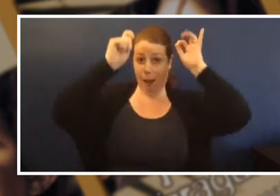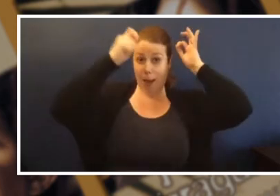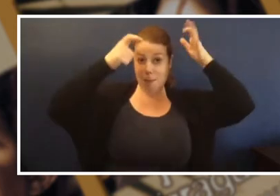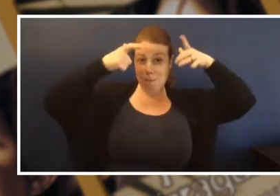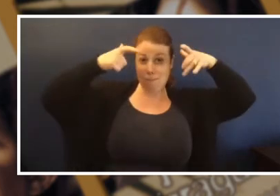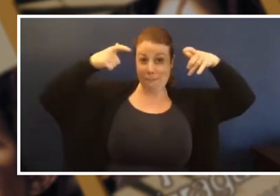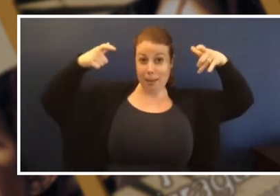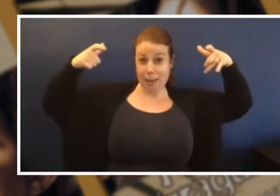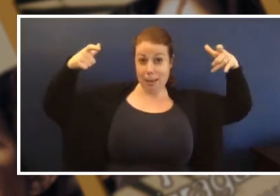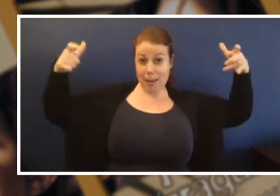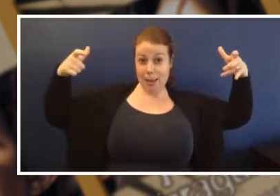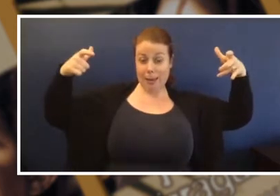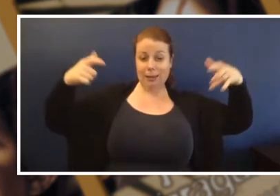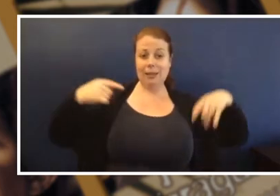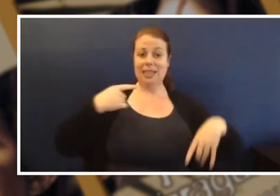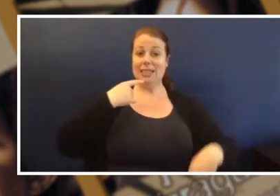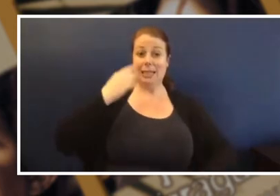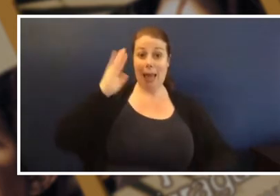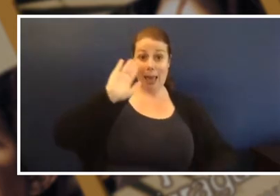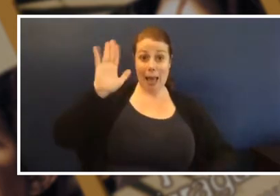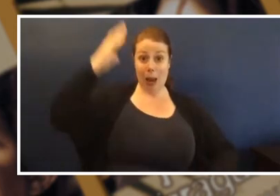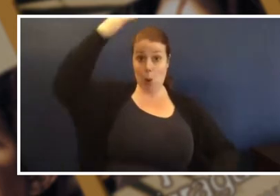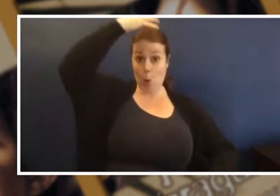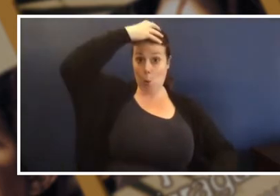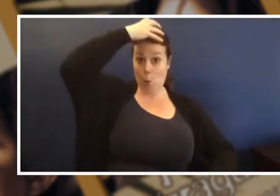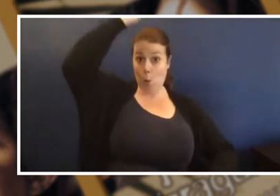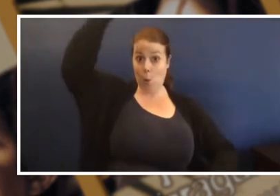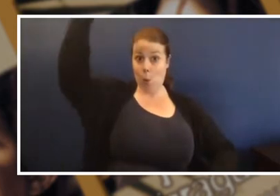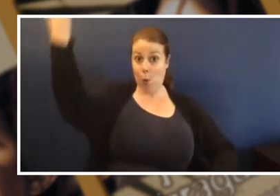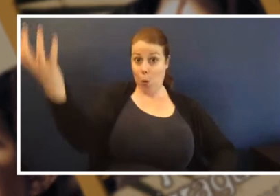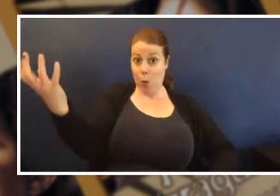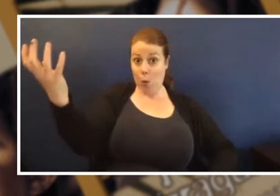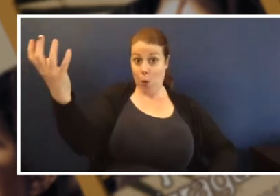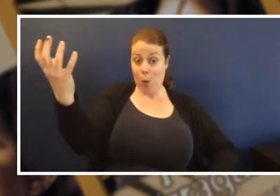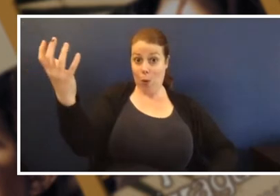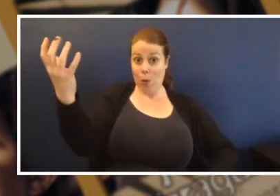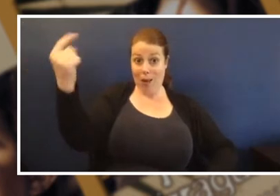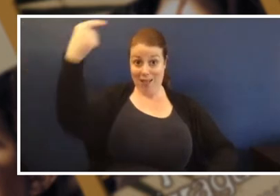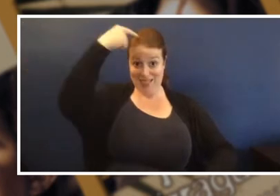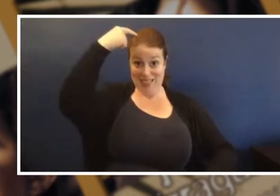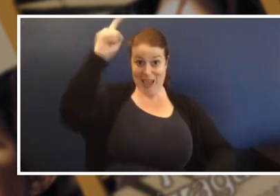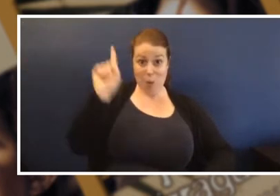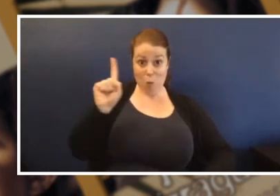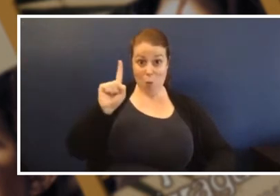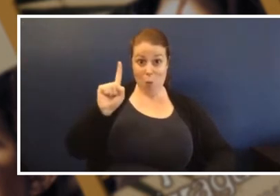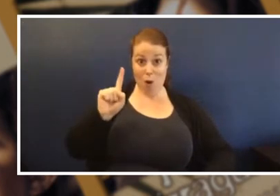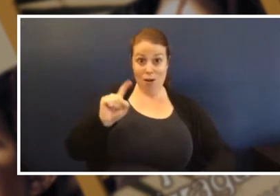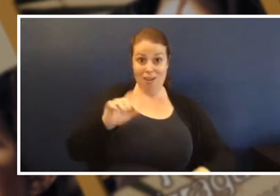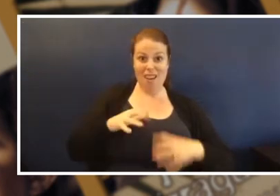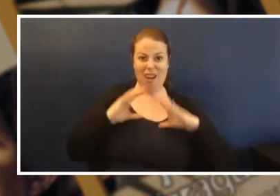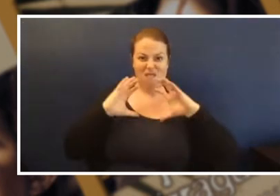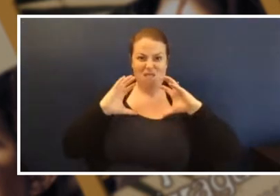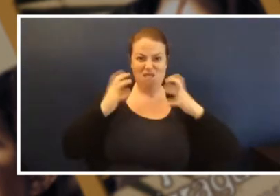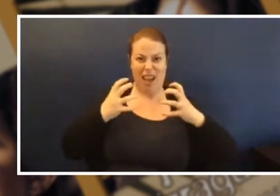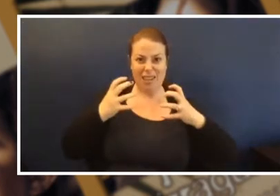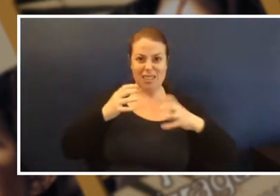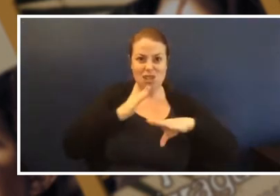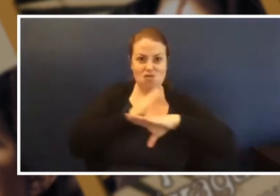and there's this big green fat green frog sitting on his head and they'd just run scream and he'd